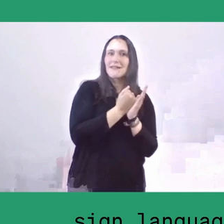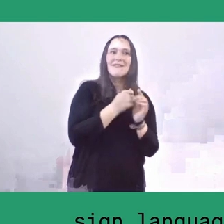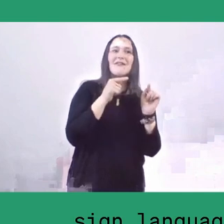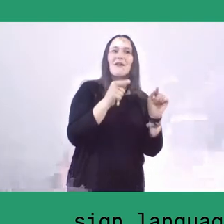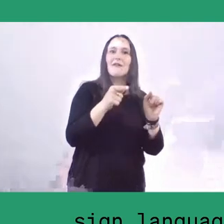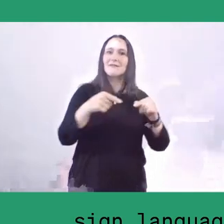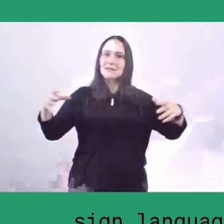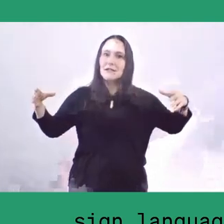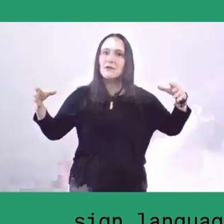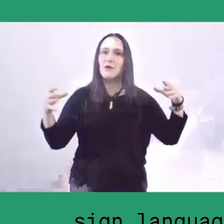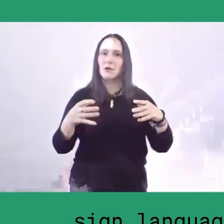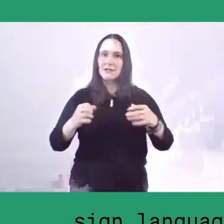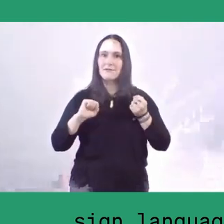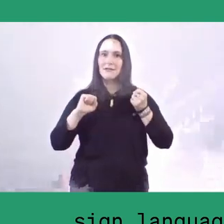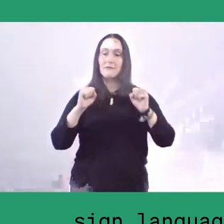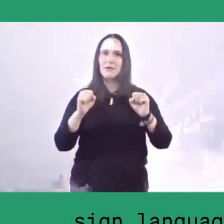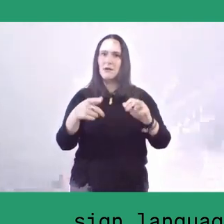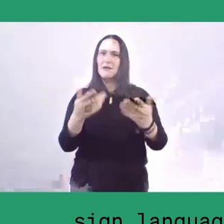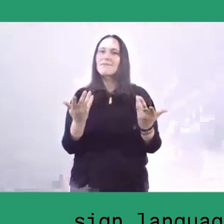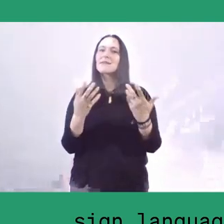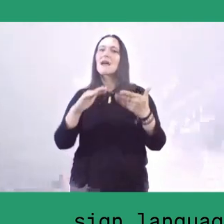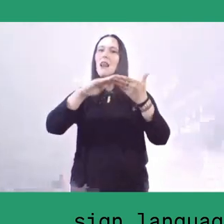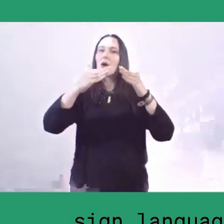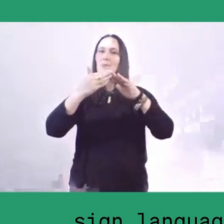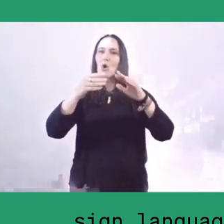So, how to manage the lumbung together, how to organise it.